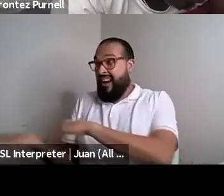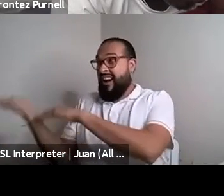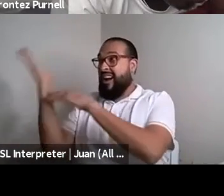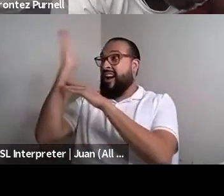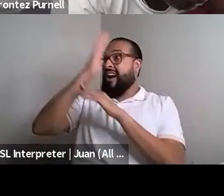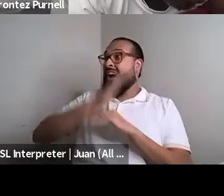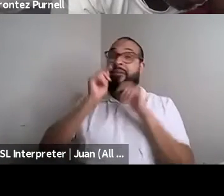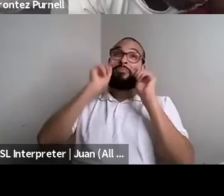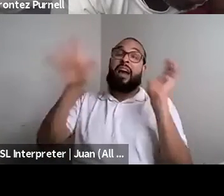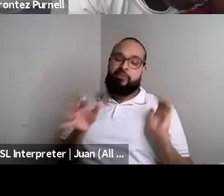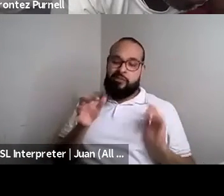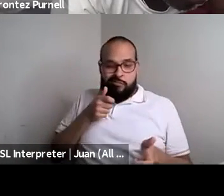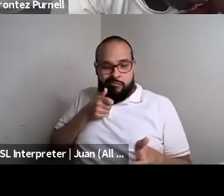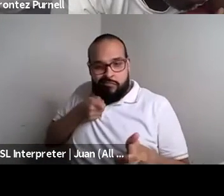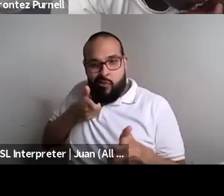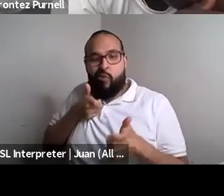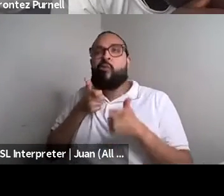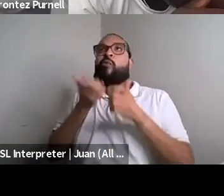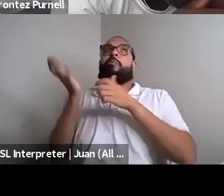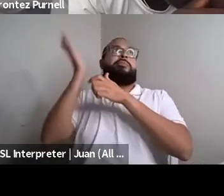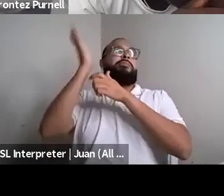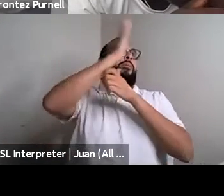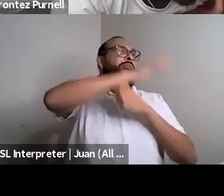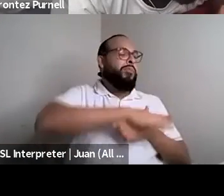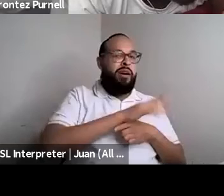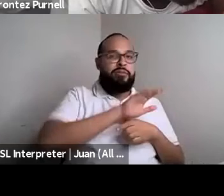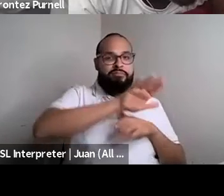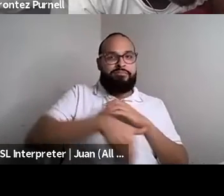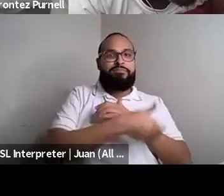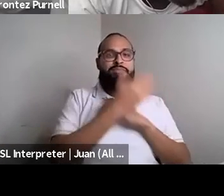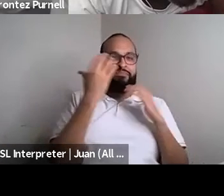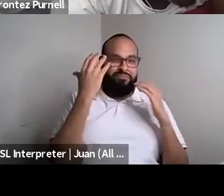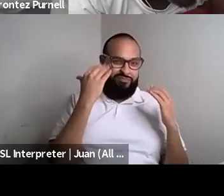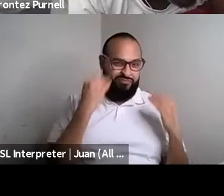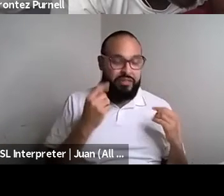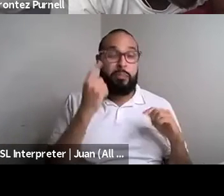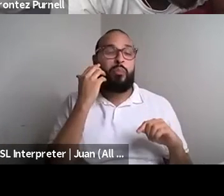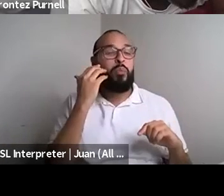Randa Jarrar she/they: And so, yeah, it's just not Kokumo: It's, yeah. Randa Jarrar she/they: I don't expect out of myself right now. I think